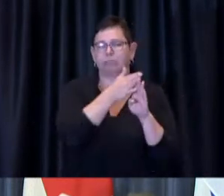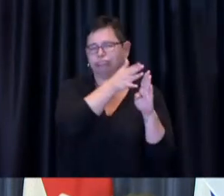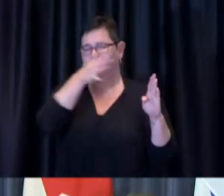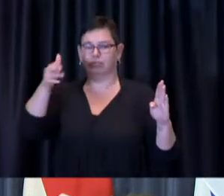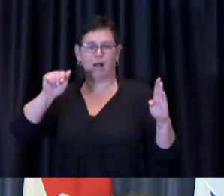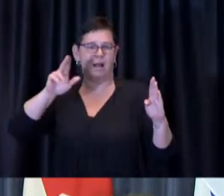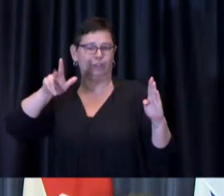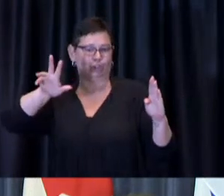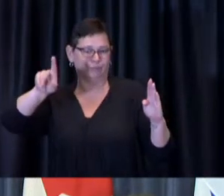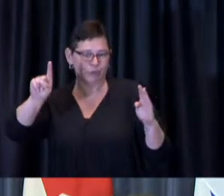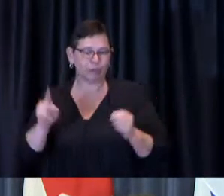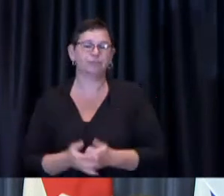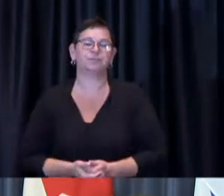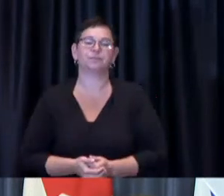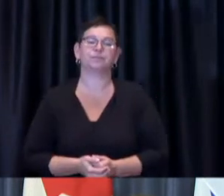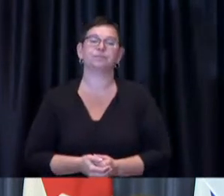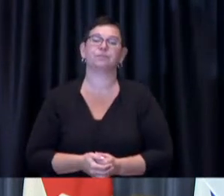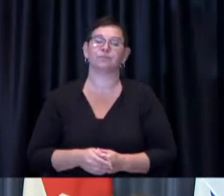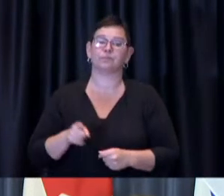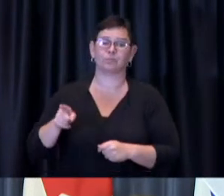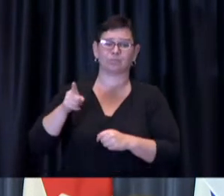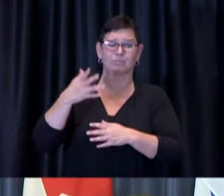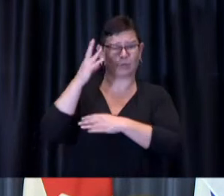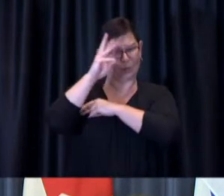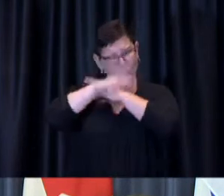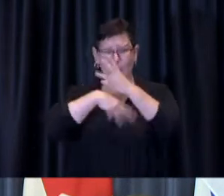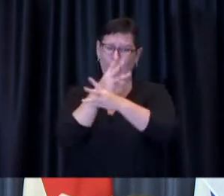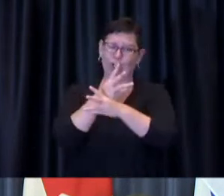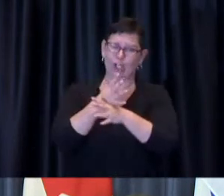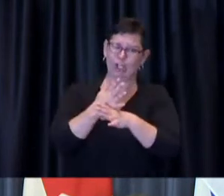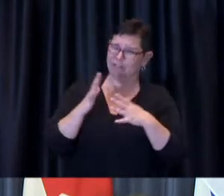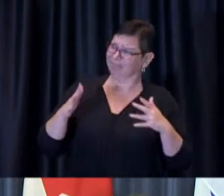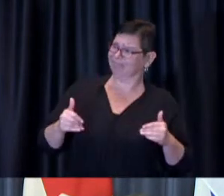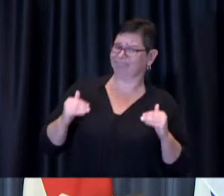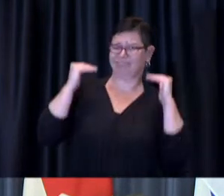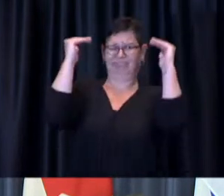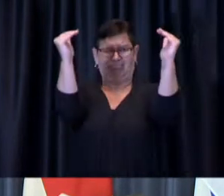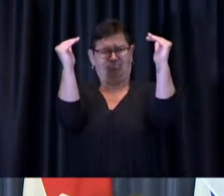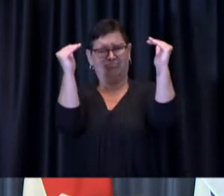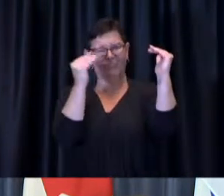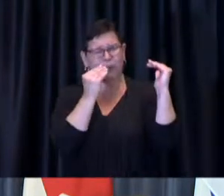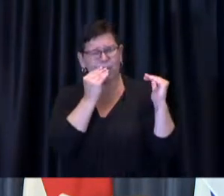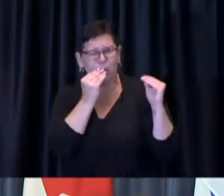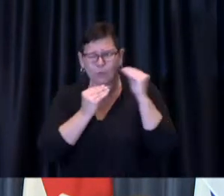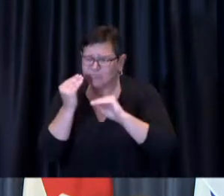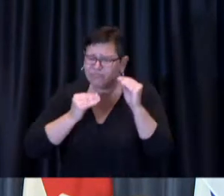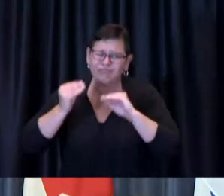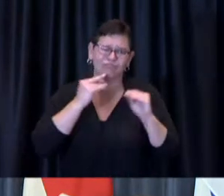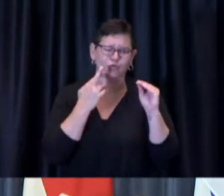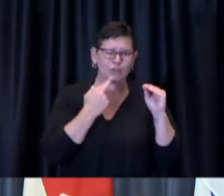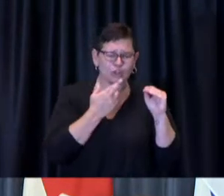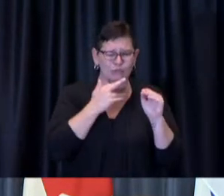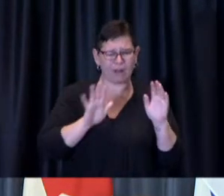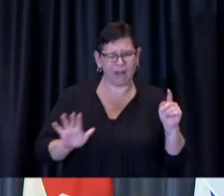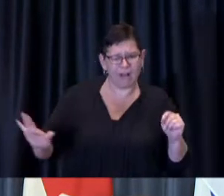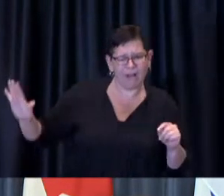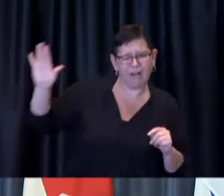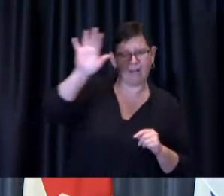A world-class food scene with people who are prepared to support it in any way possible. And so I want to thank our partner destination Toronto